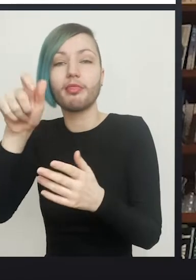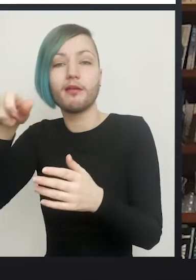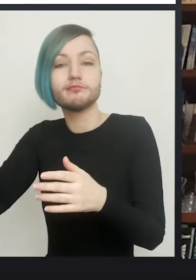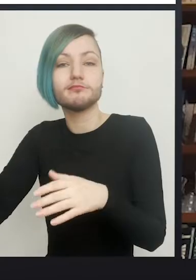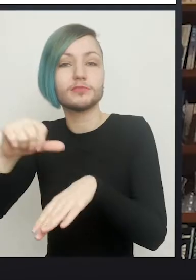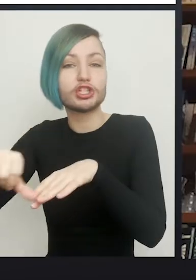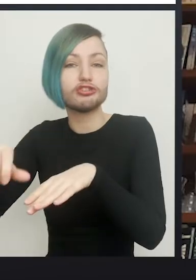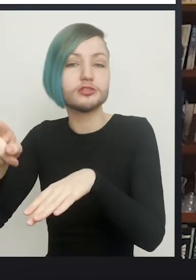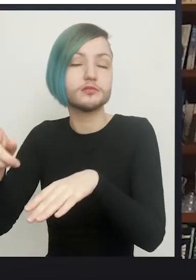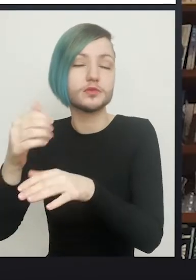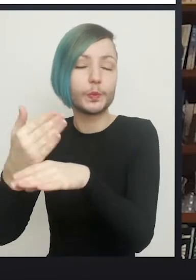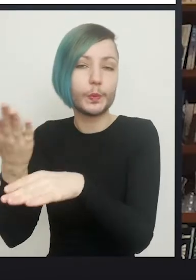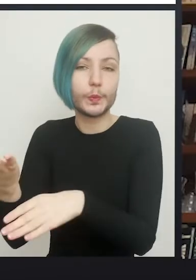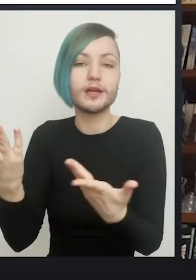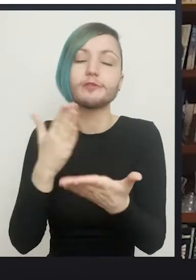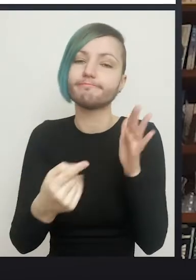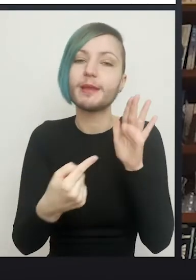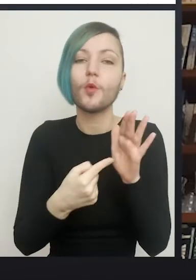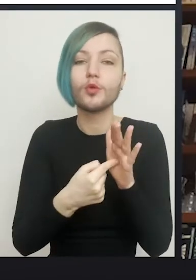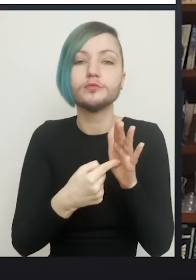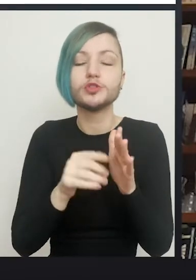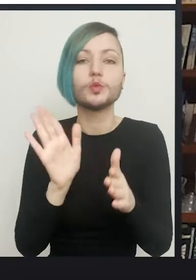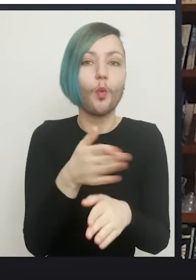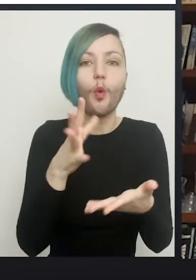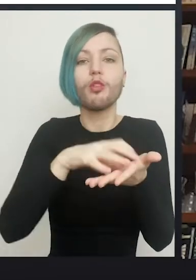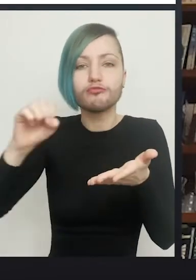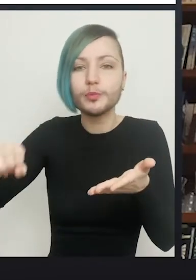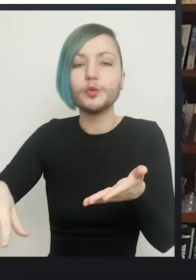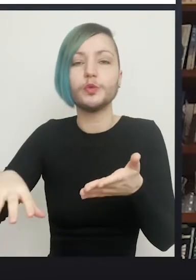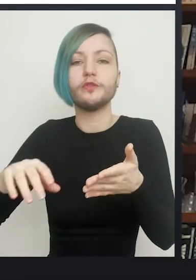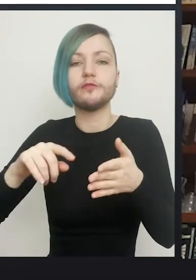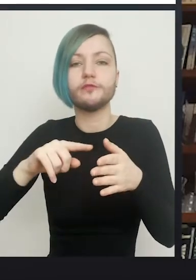so it's important to get that dissected right all the way back into the abdominal wall.